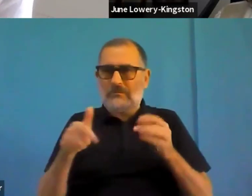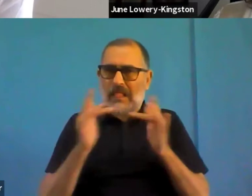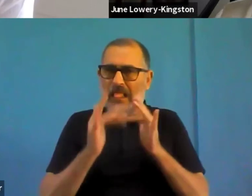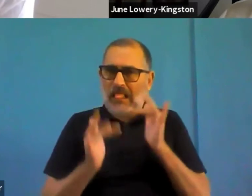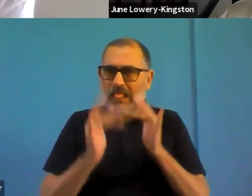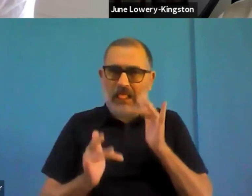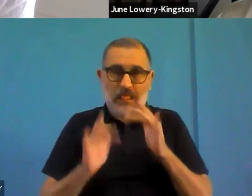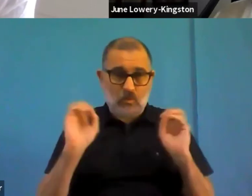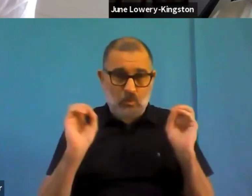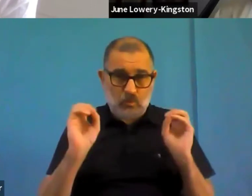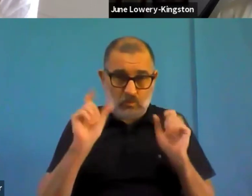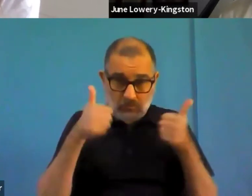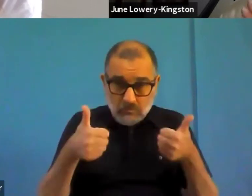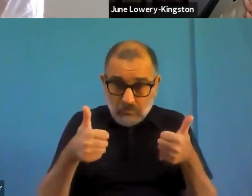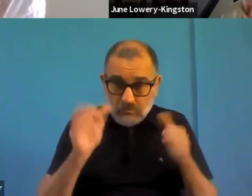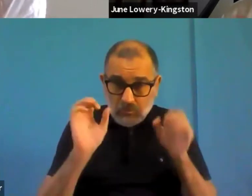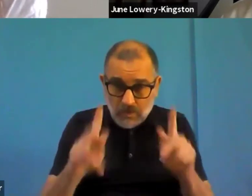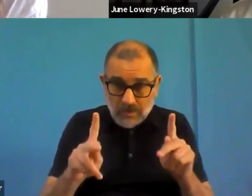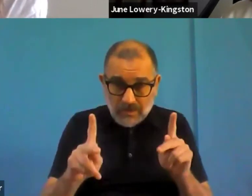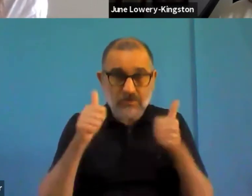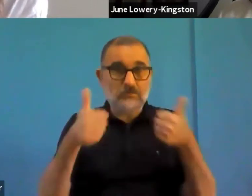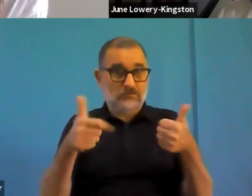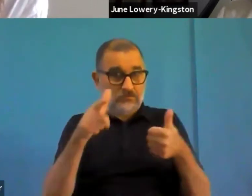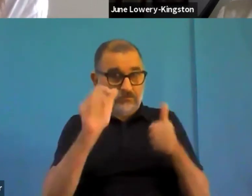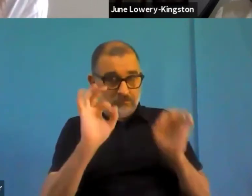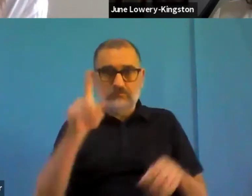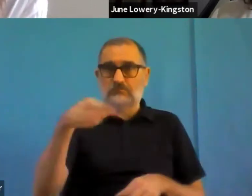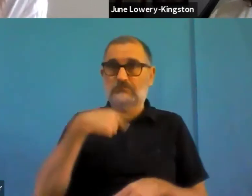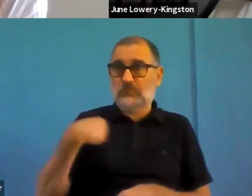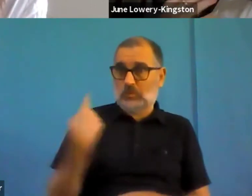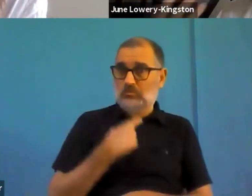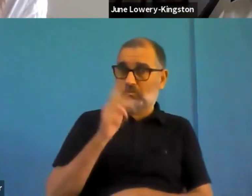Okay, grand. Okay, so let's get going. So first of all, thank you Susanna.